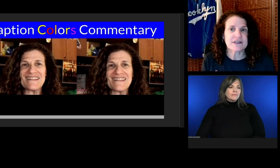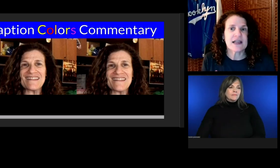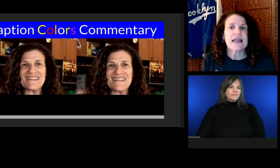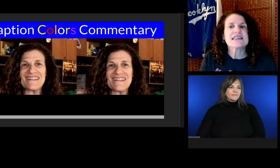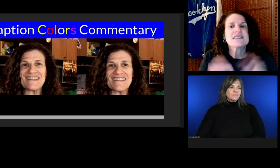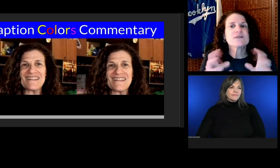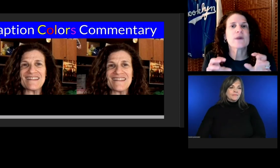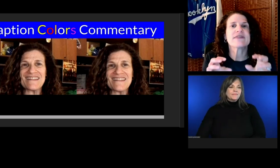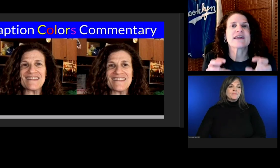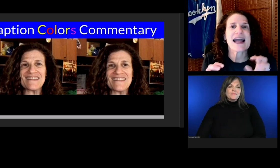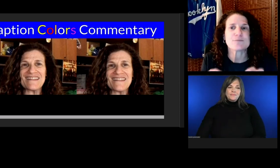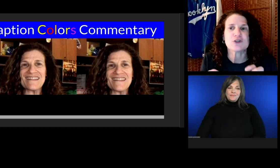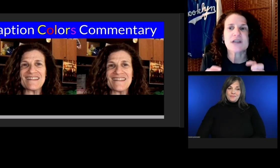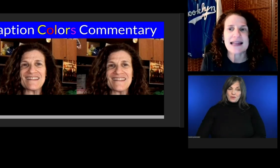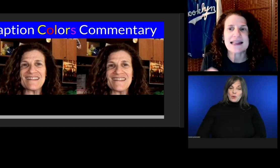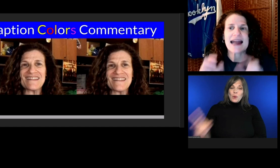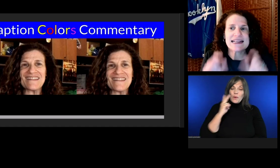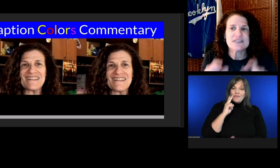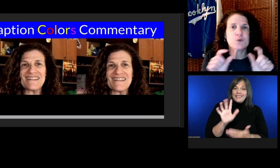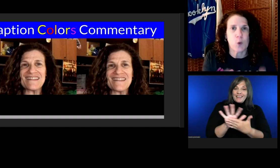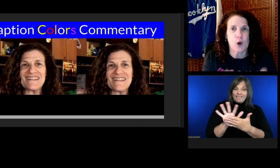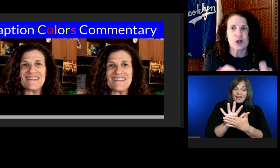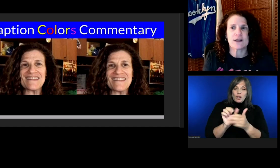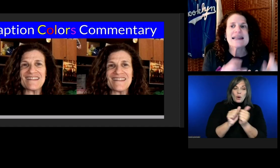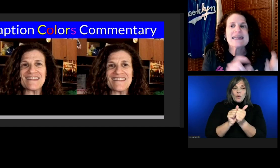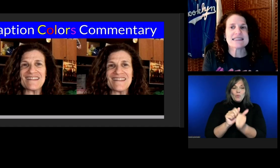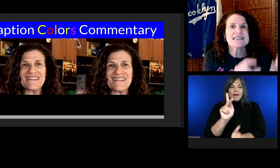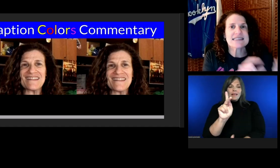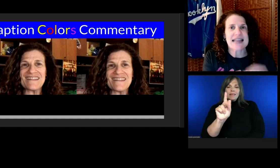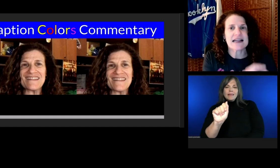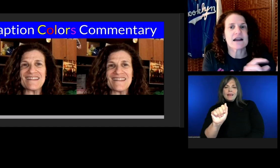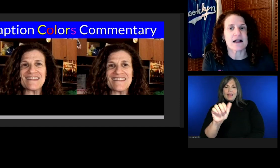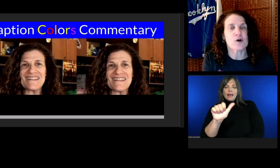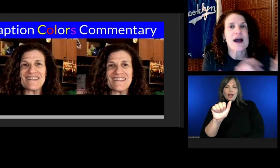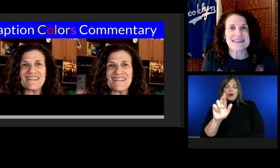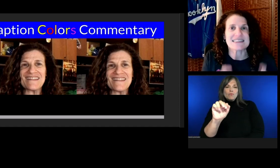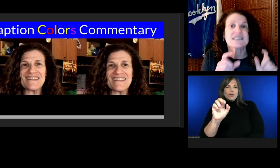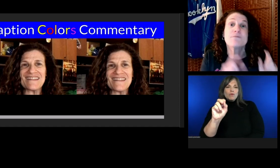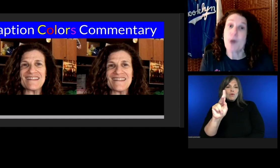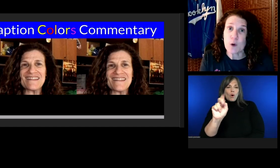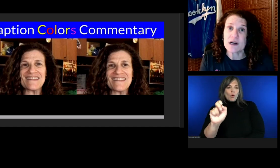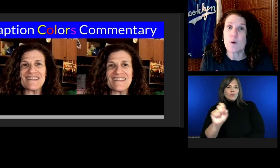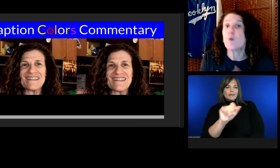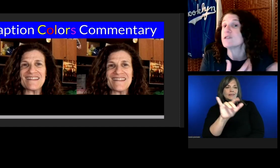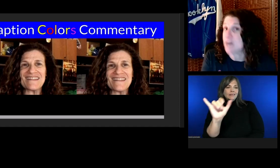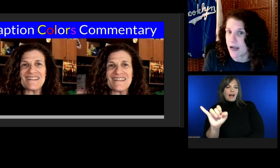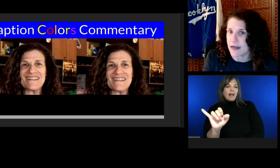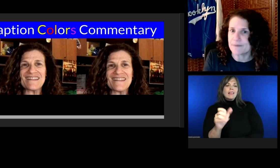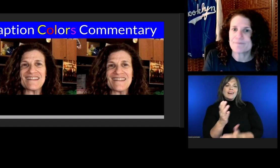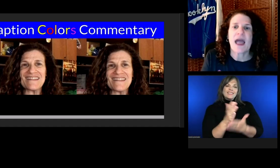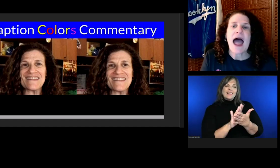This is when the captions highlight each word in a second color as it's spoken or sung.